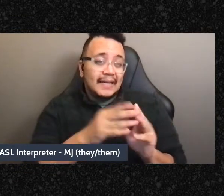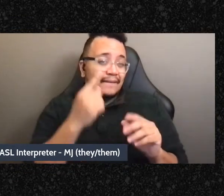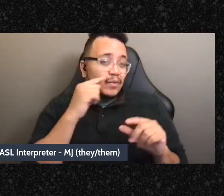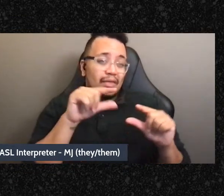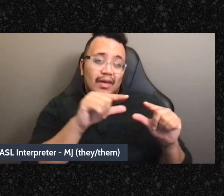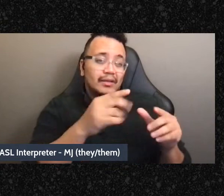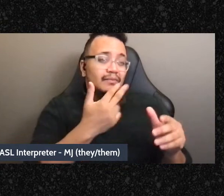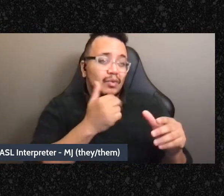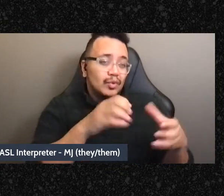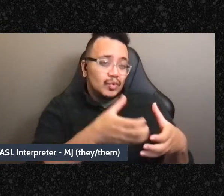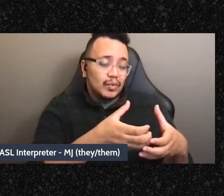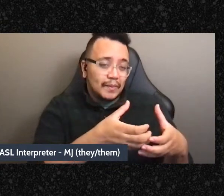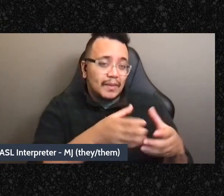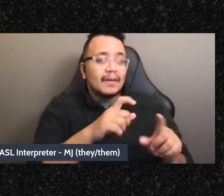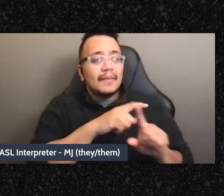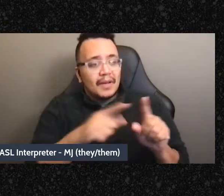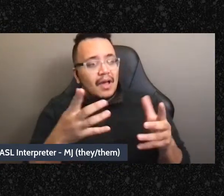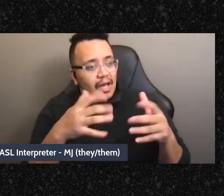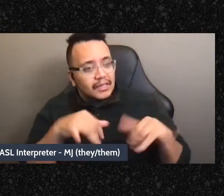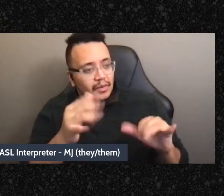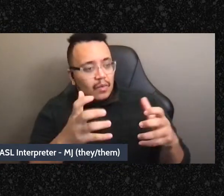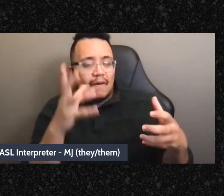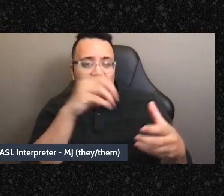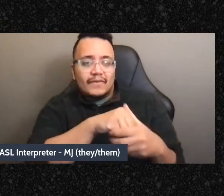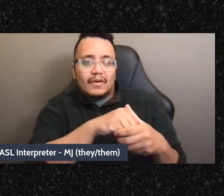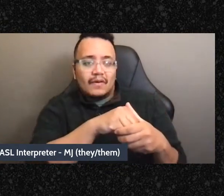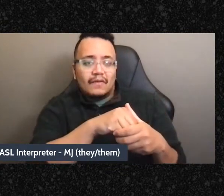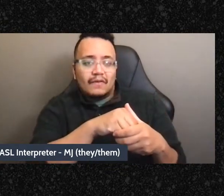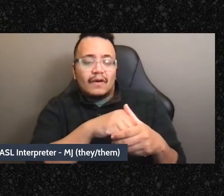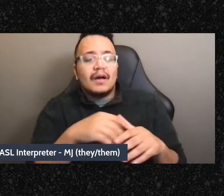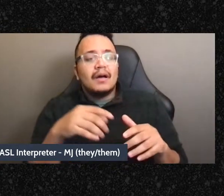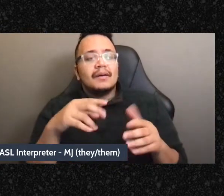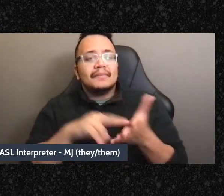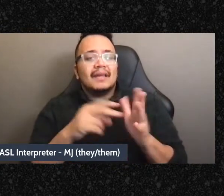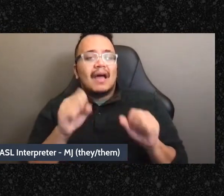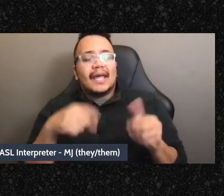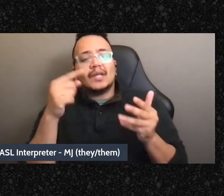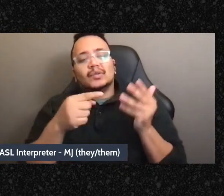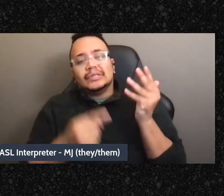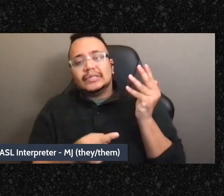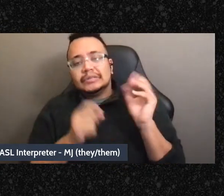but I want to be in the group andIi'm going to do this part on this team” and the idea being